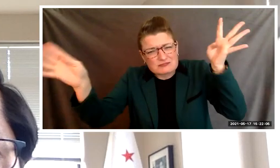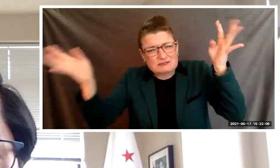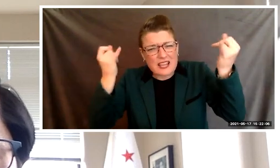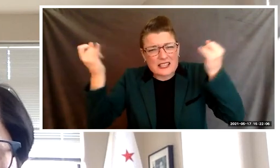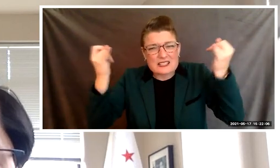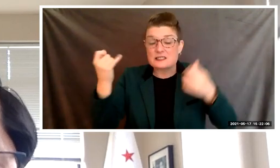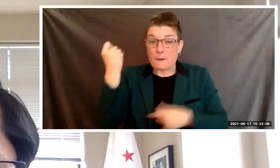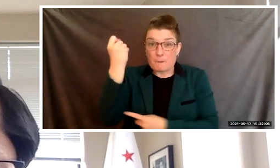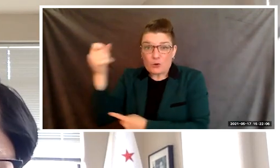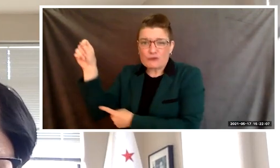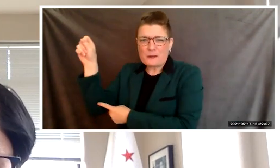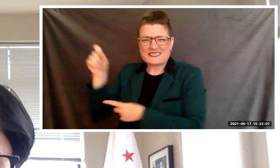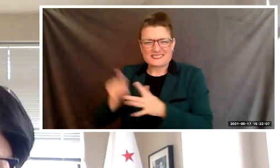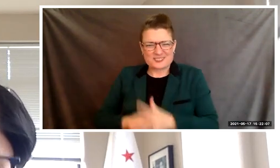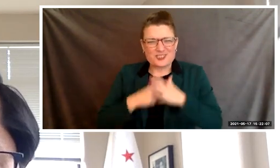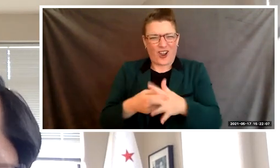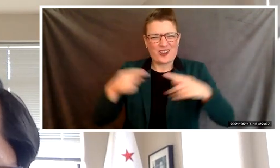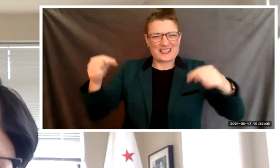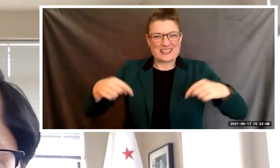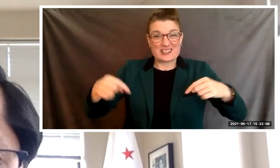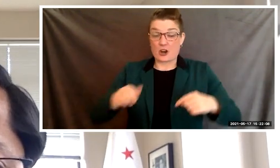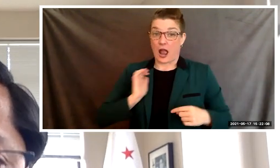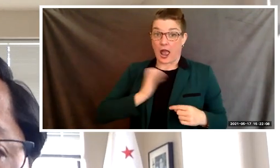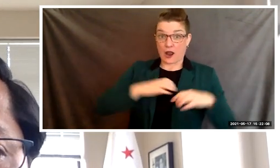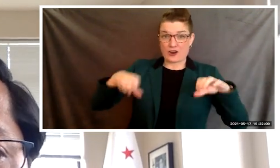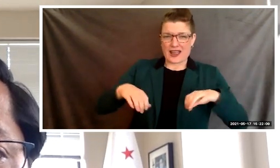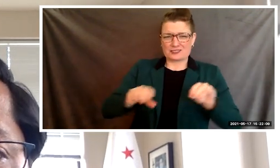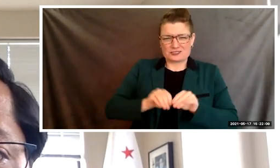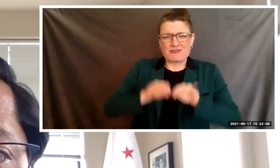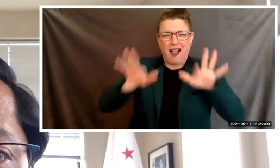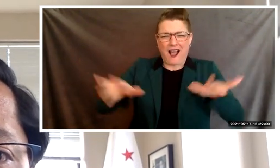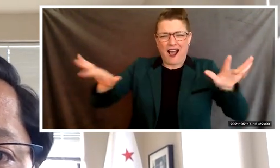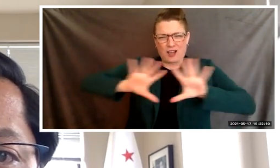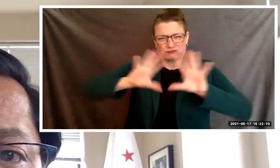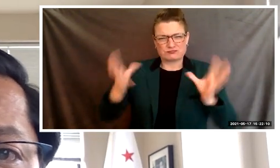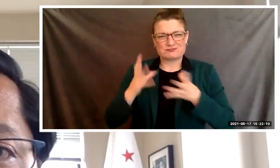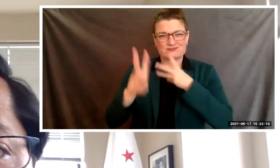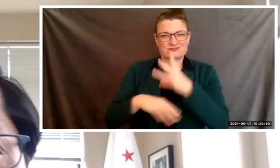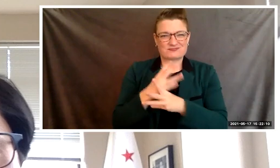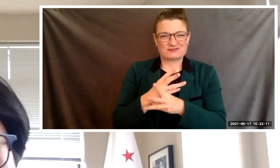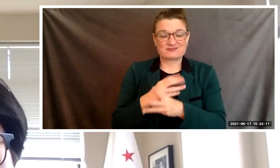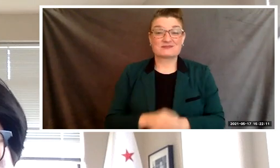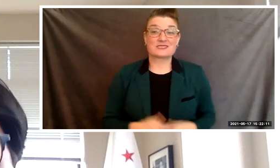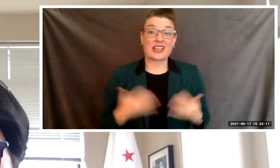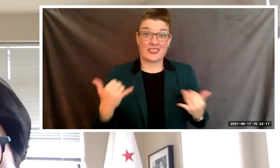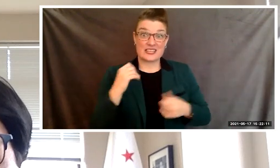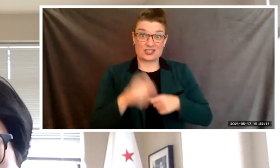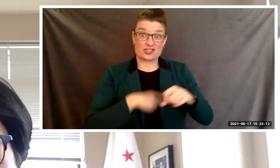Our actions have a global impact. This year's commencement thing is trailblazers,